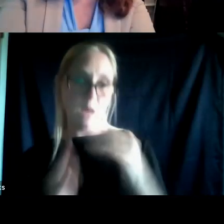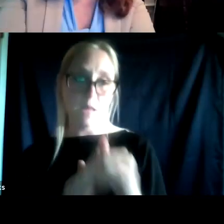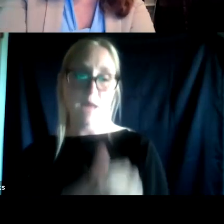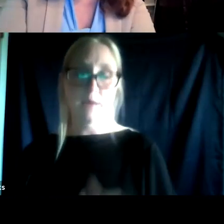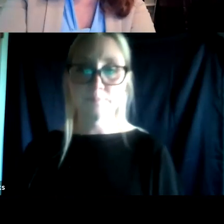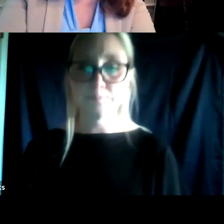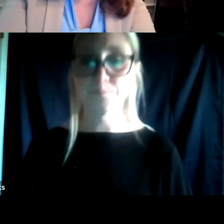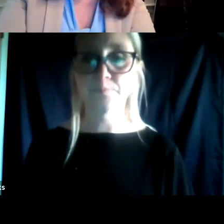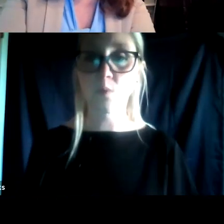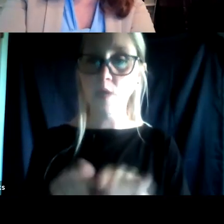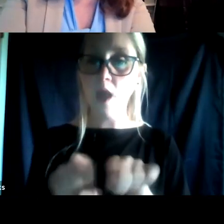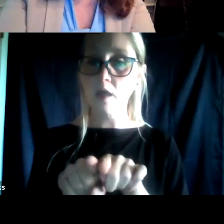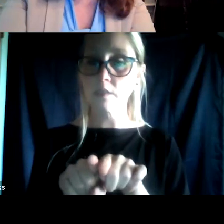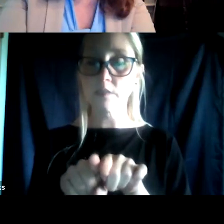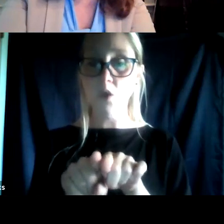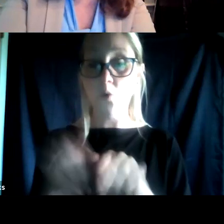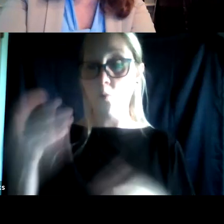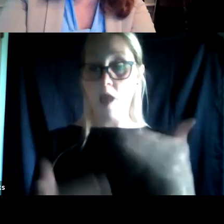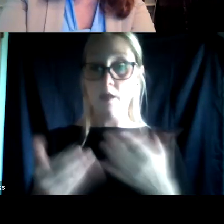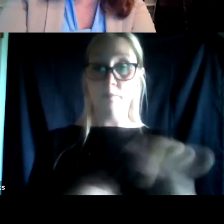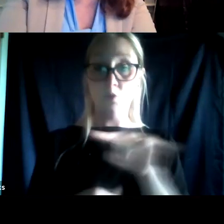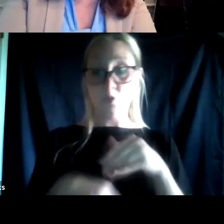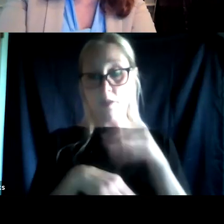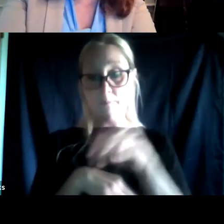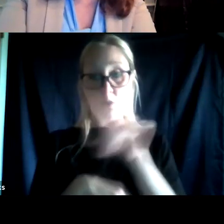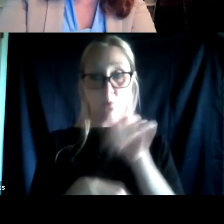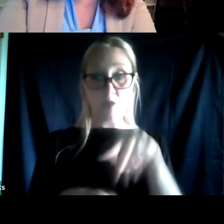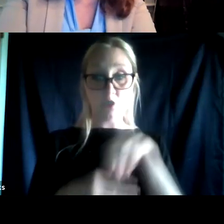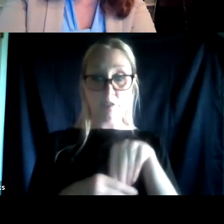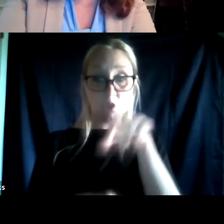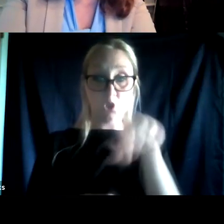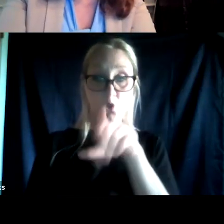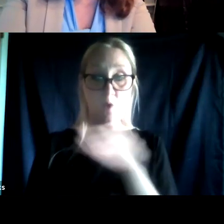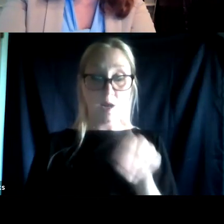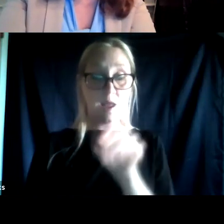We also welcome you to submit questions in the Q&A portal now,